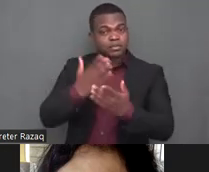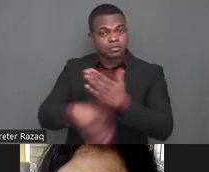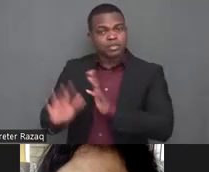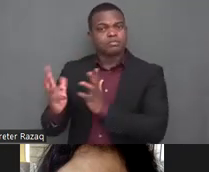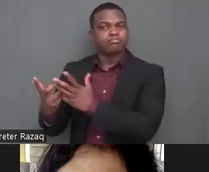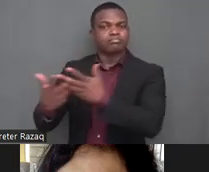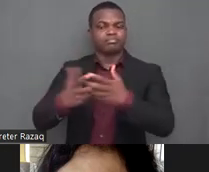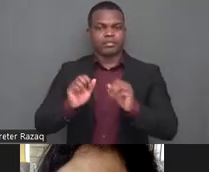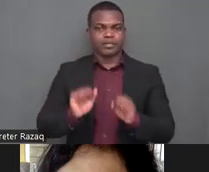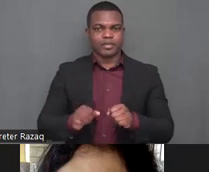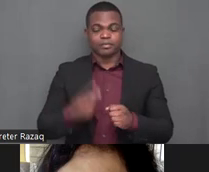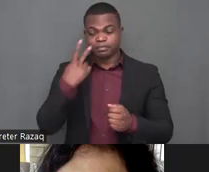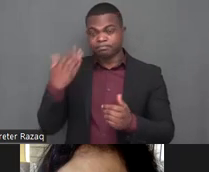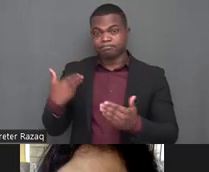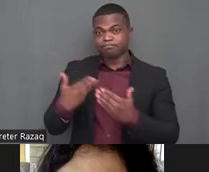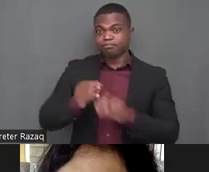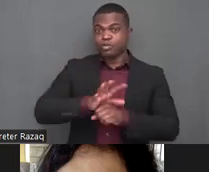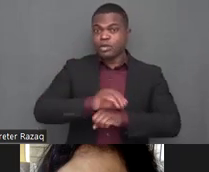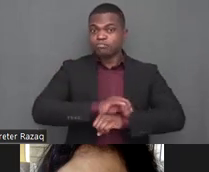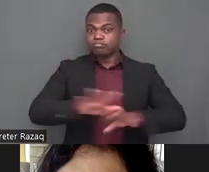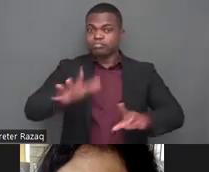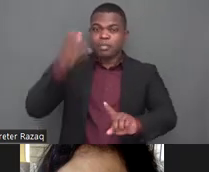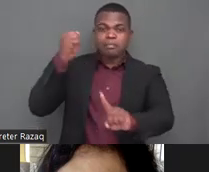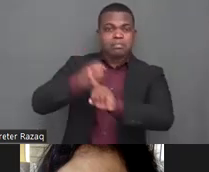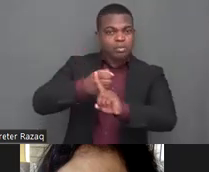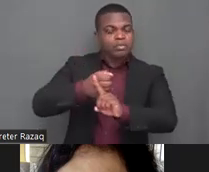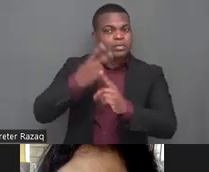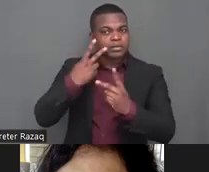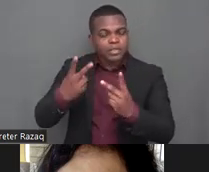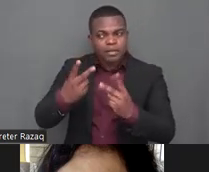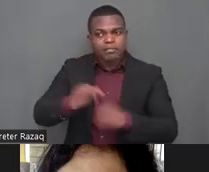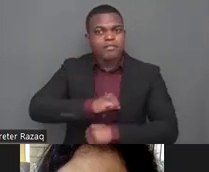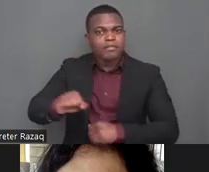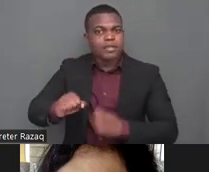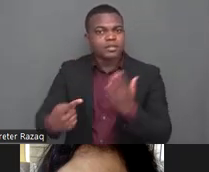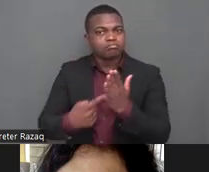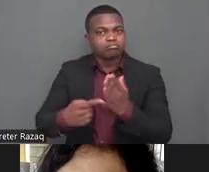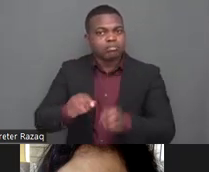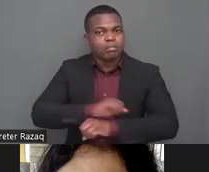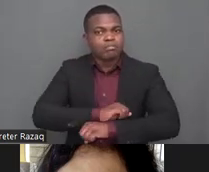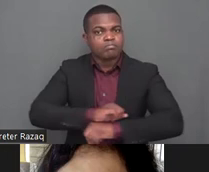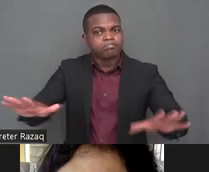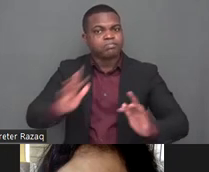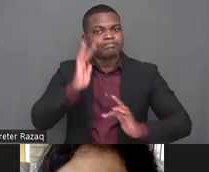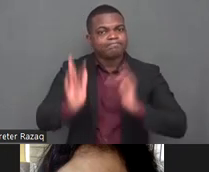children including children with disabilities to continue with the learning process naturally the